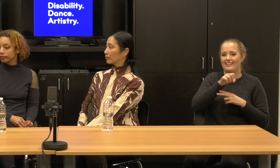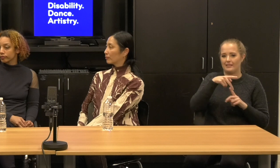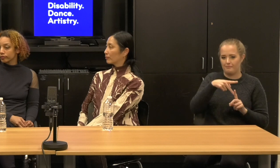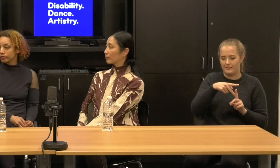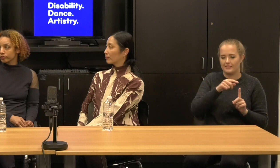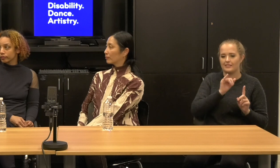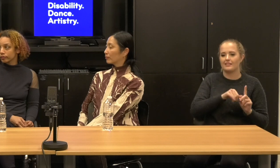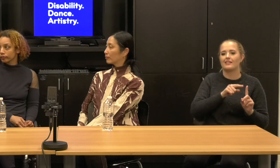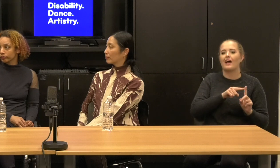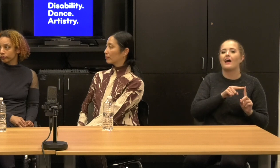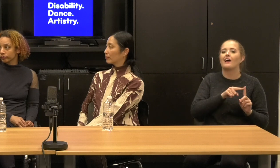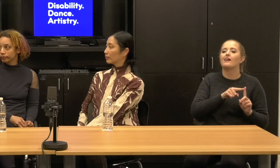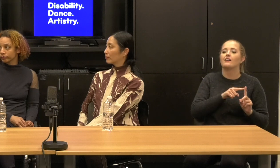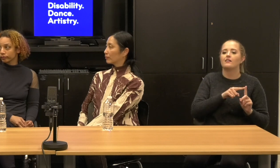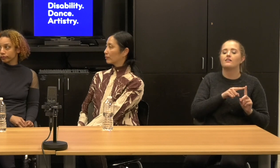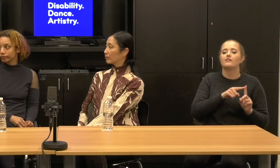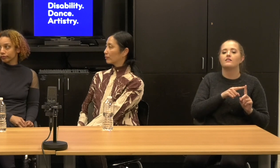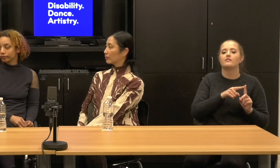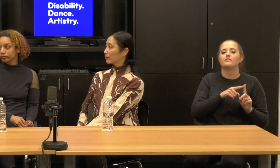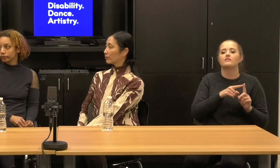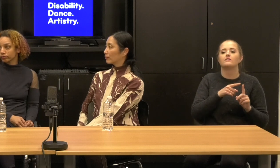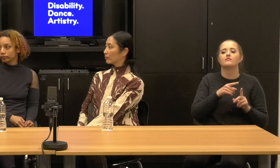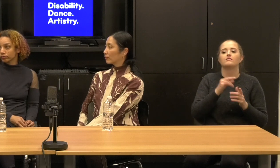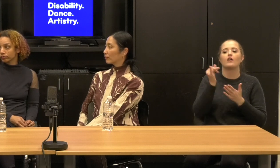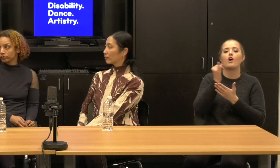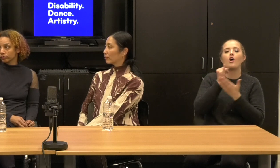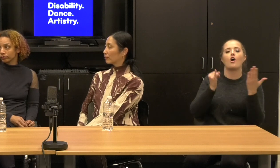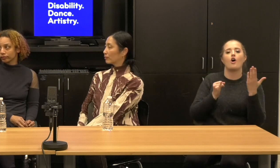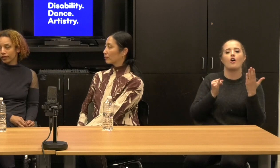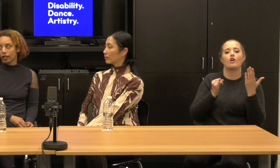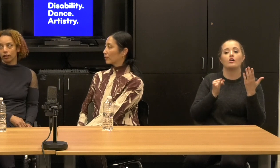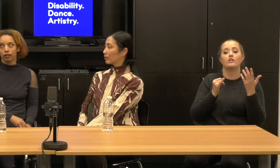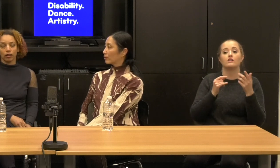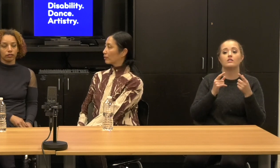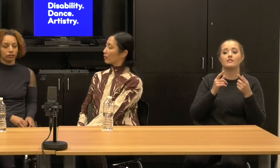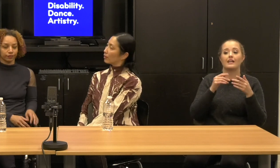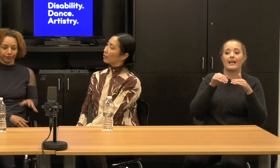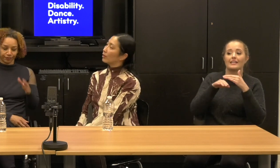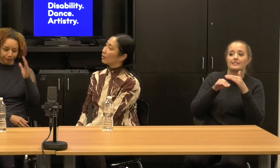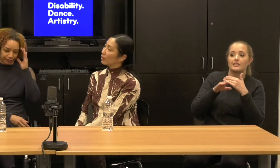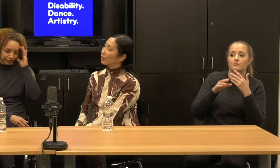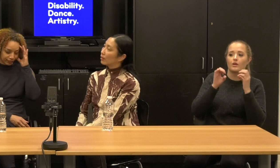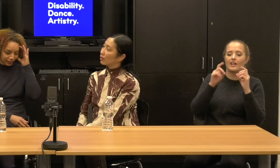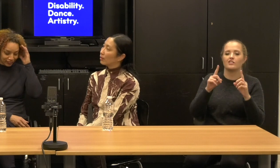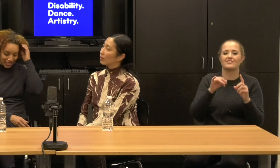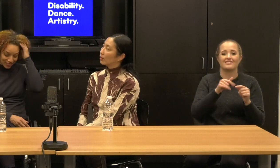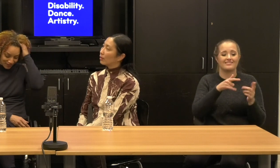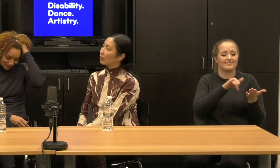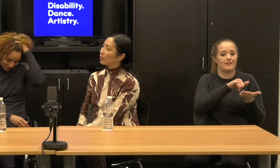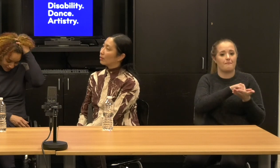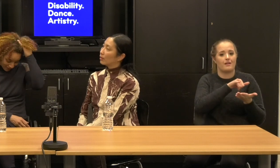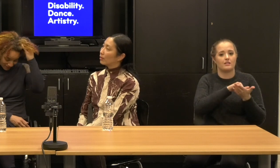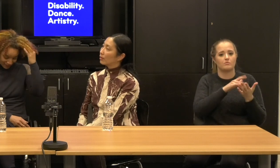actually make accessible art education impossible because these are Schema as right before naming